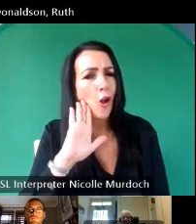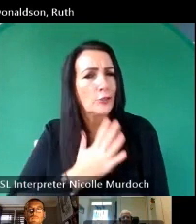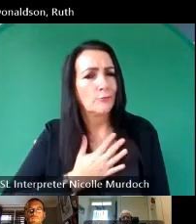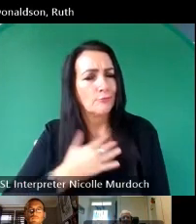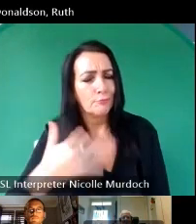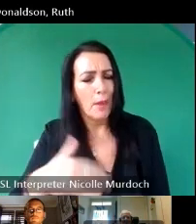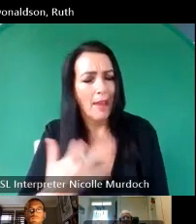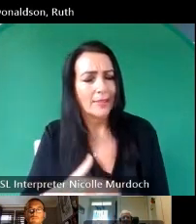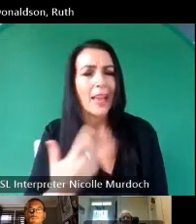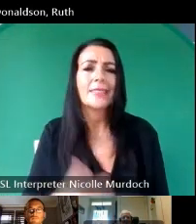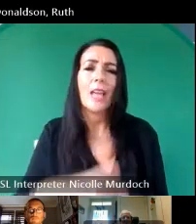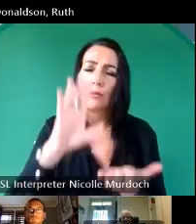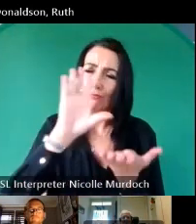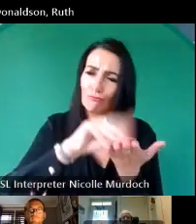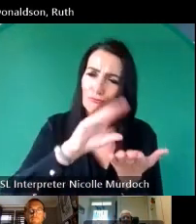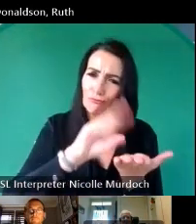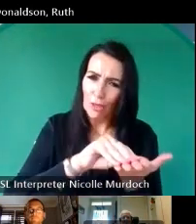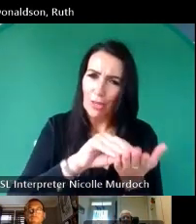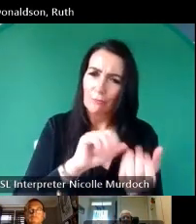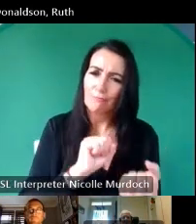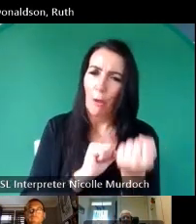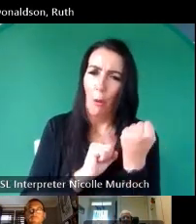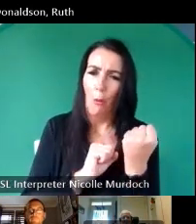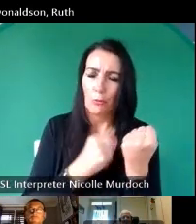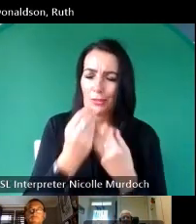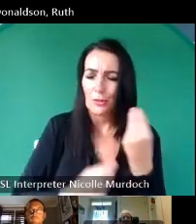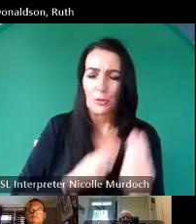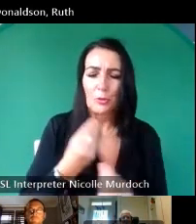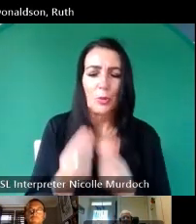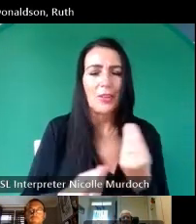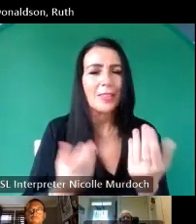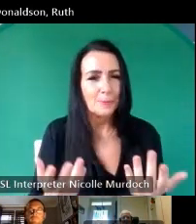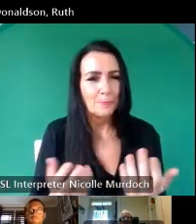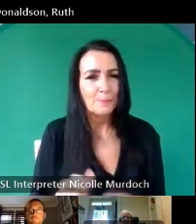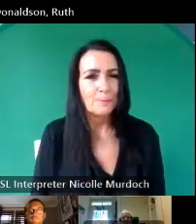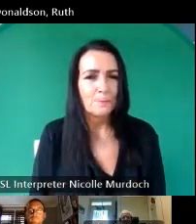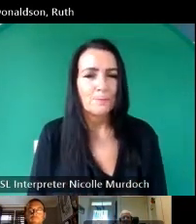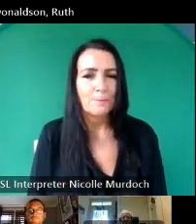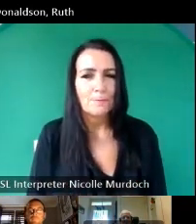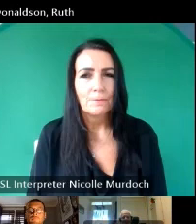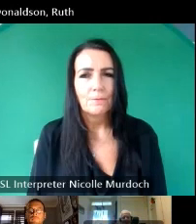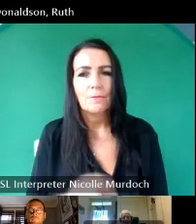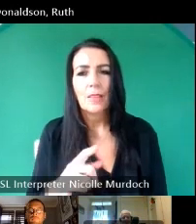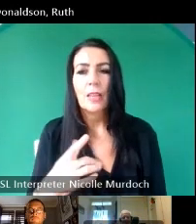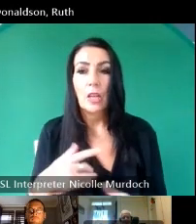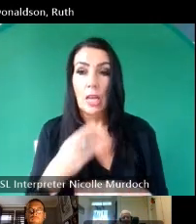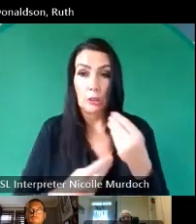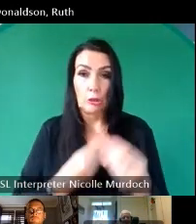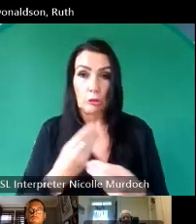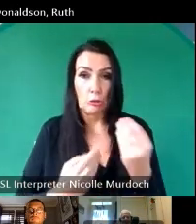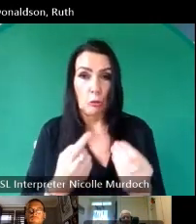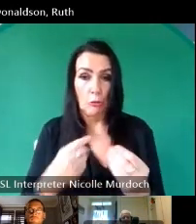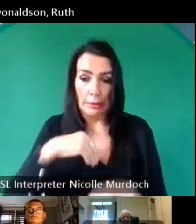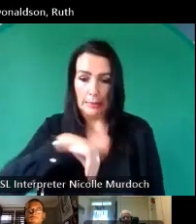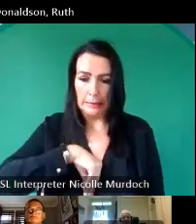been recorded for posterity so he he had the story that was stuck inside of him and he finally got to